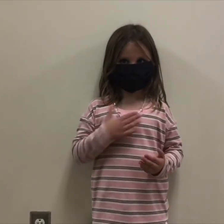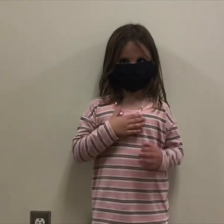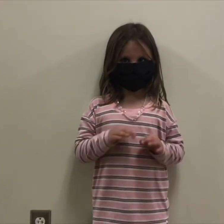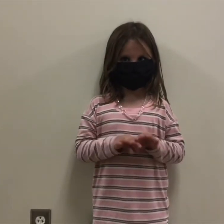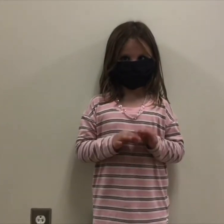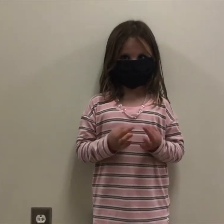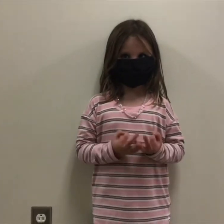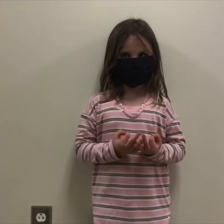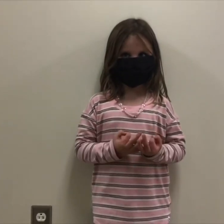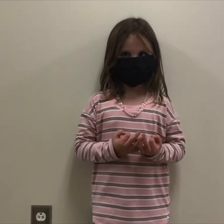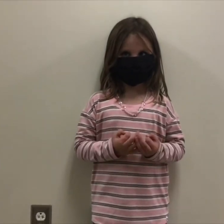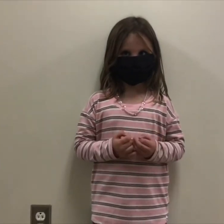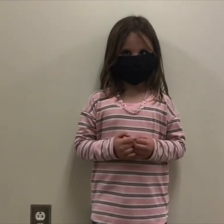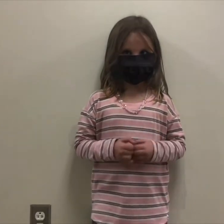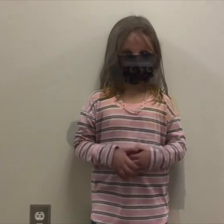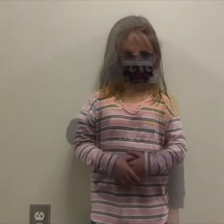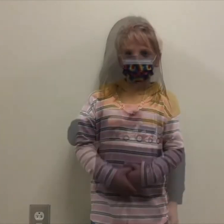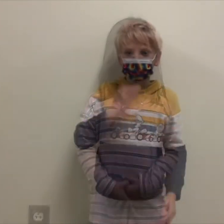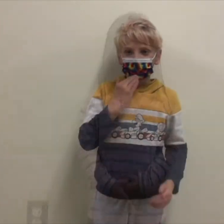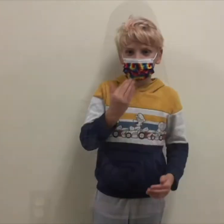I'm thankful for my family.